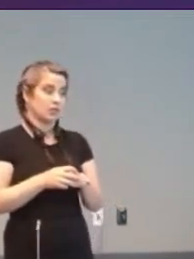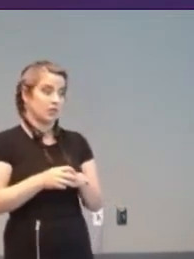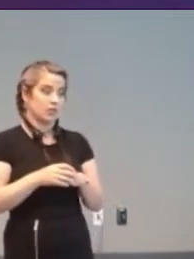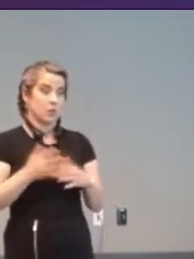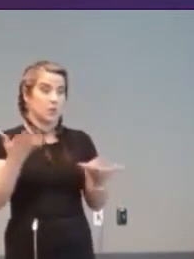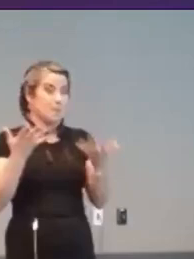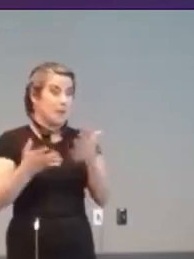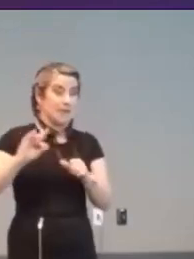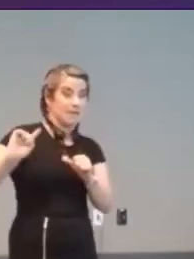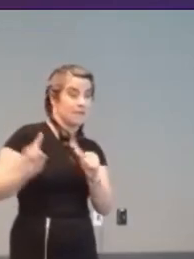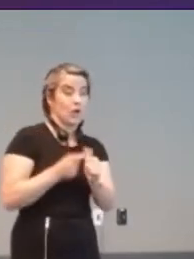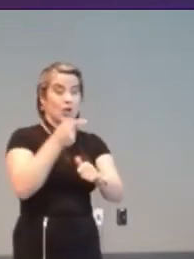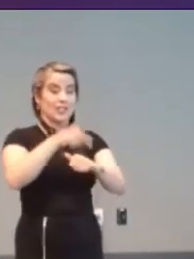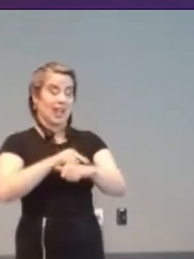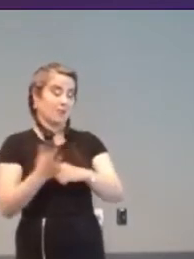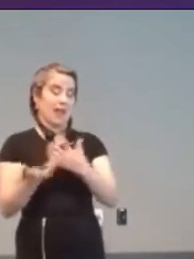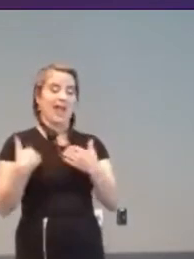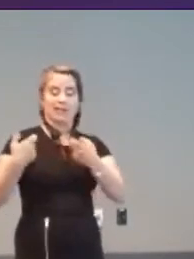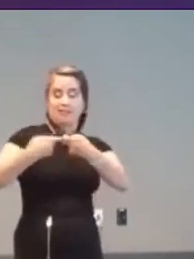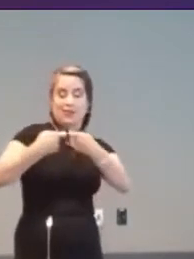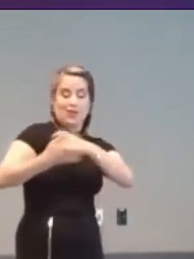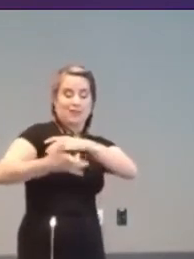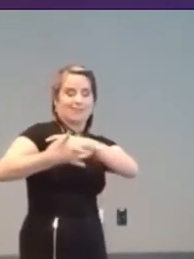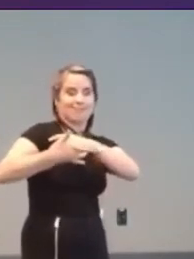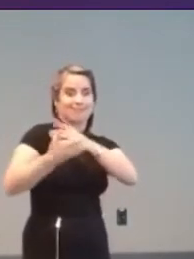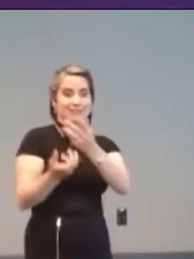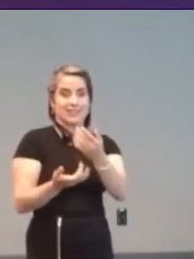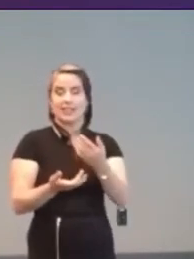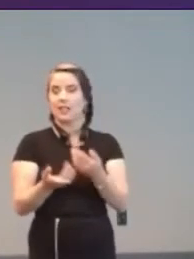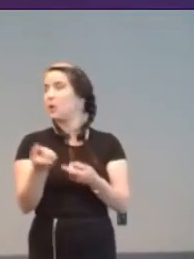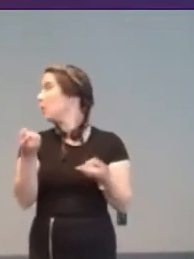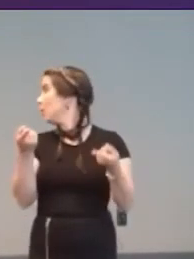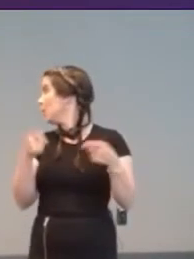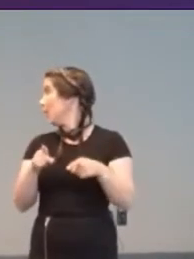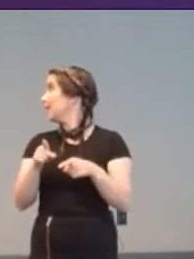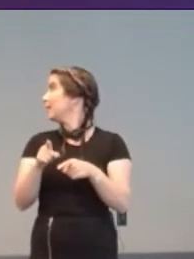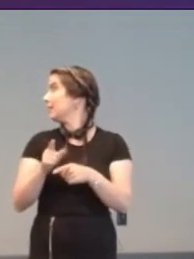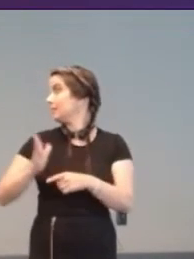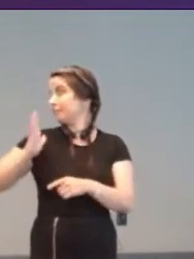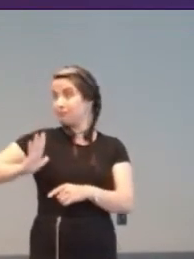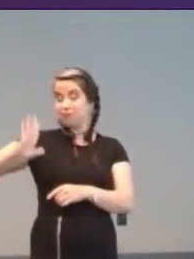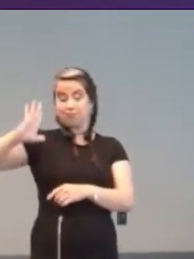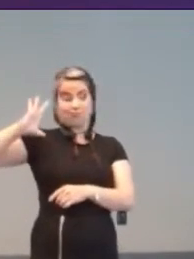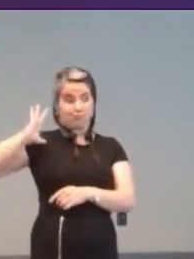electronic assistive technology (A.T.) aimed at Disabled people.